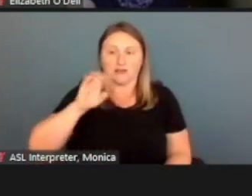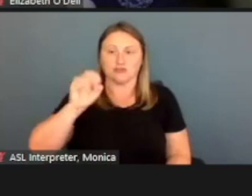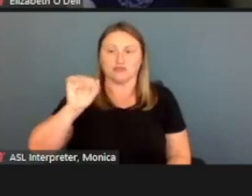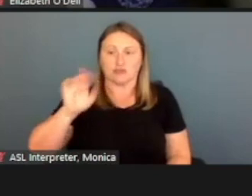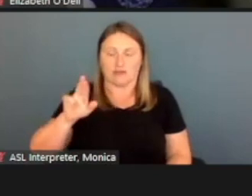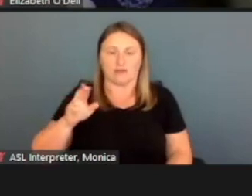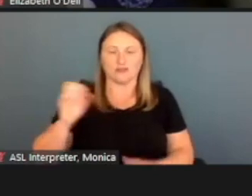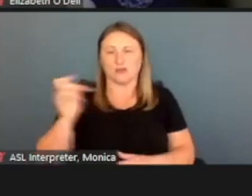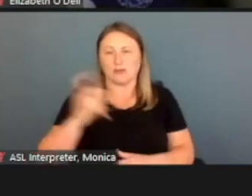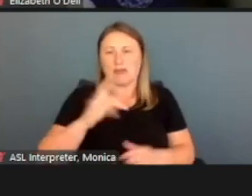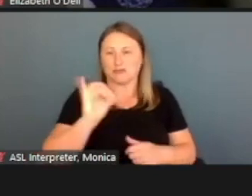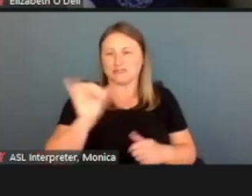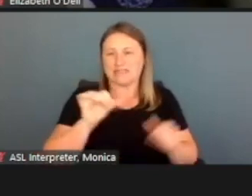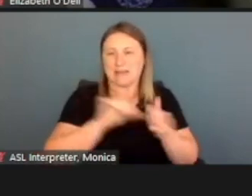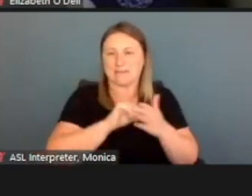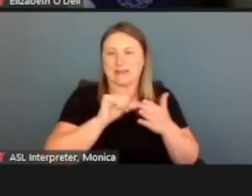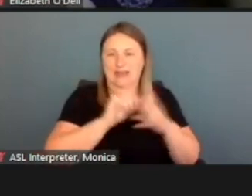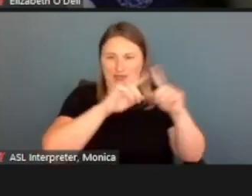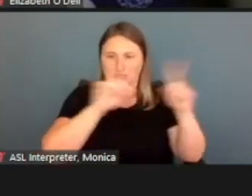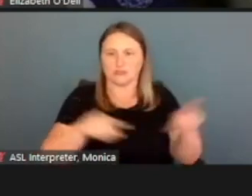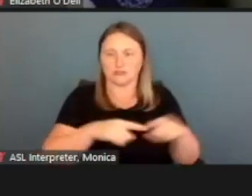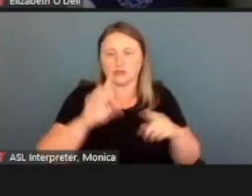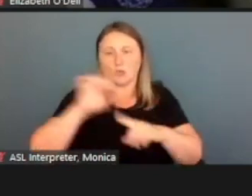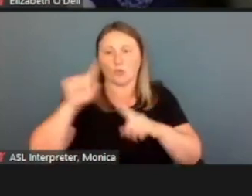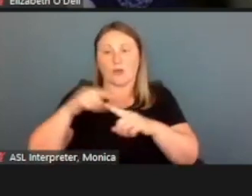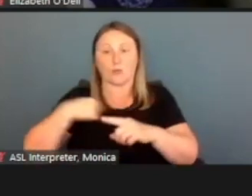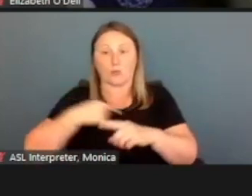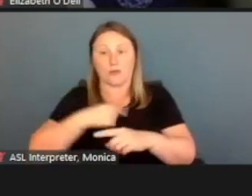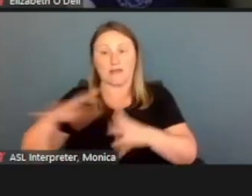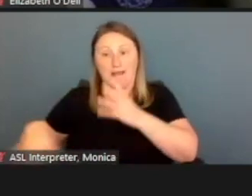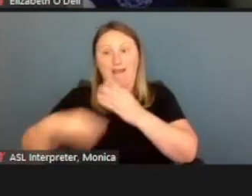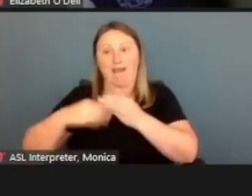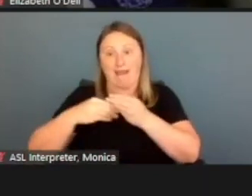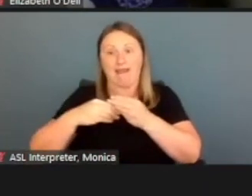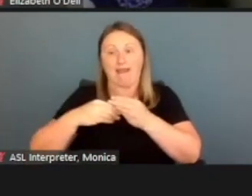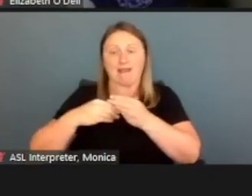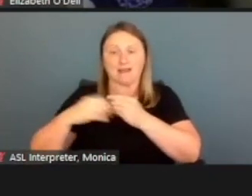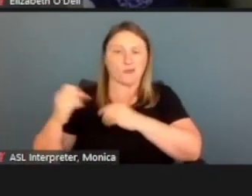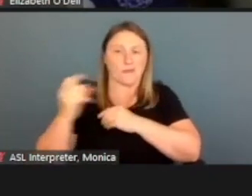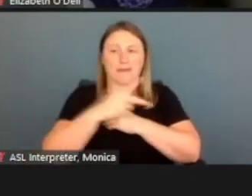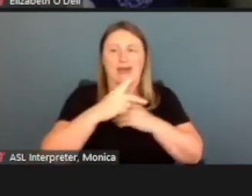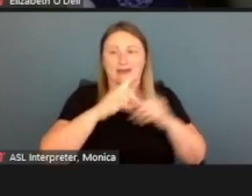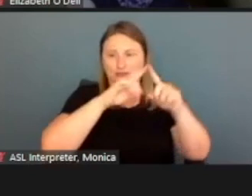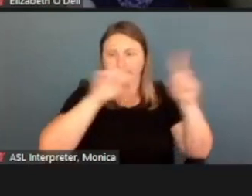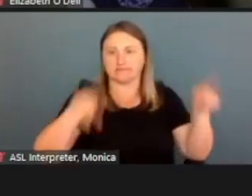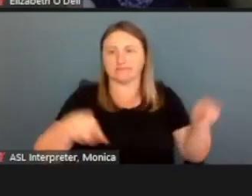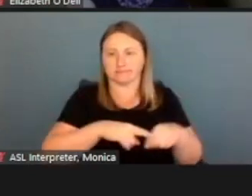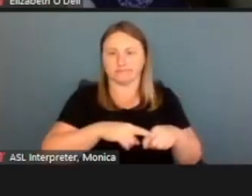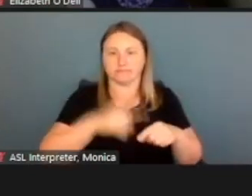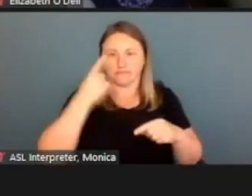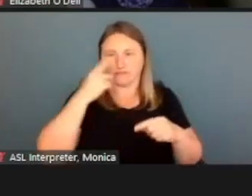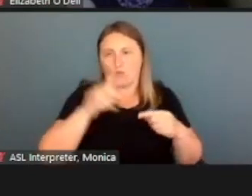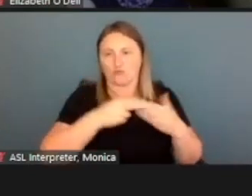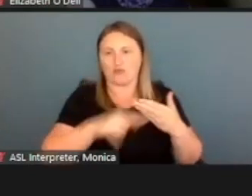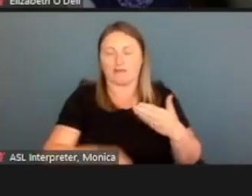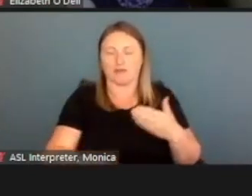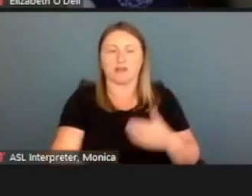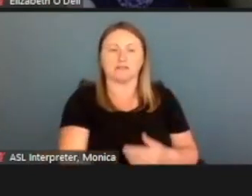Every time we add somebody in, we're gonna go back to the same page to be able to take reference. You've added the people above.